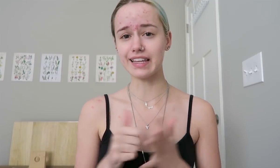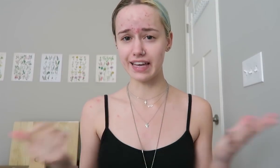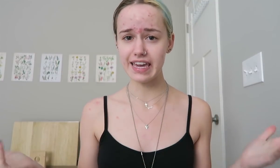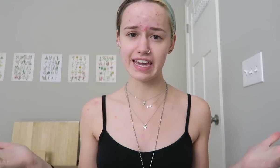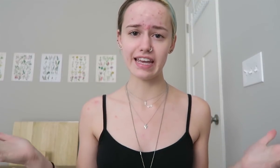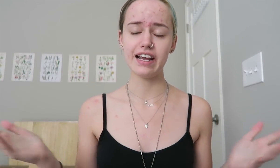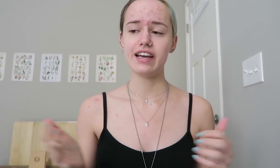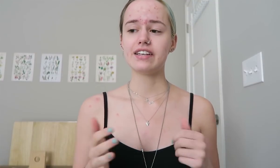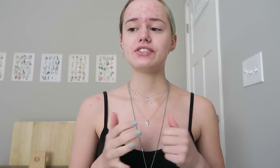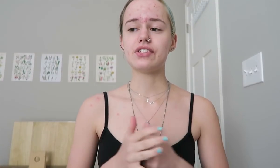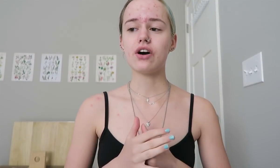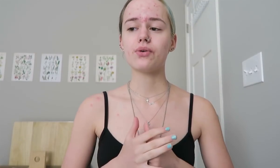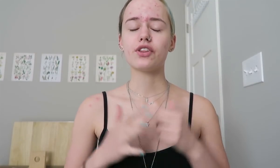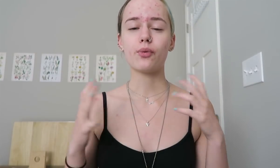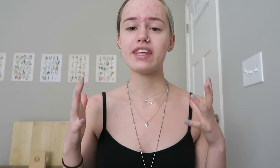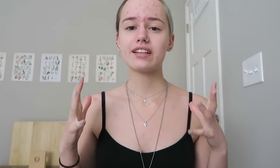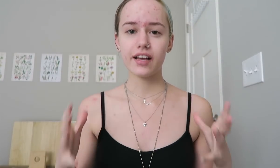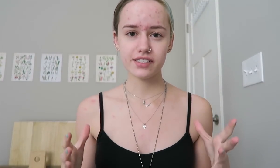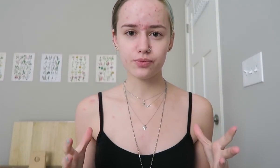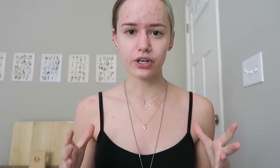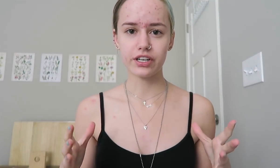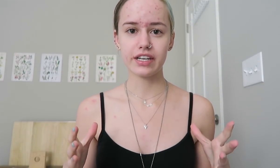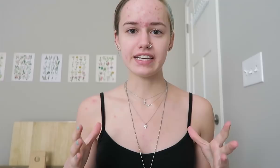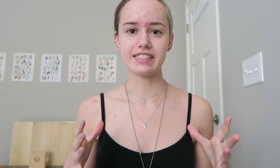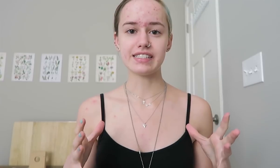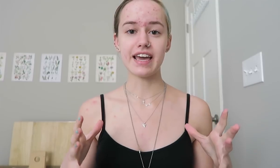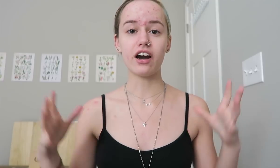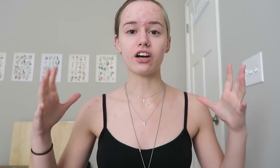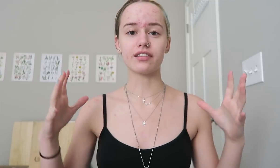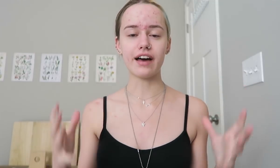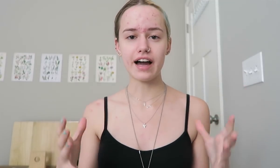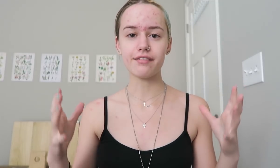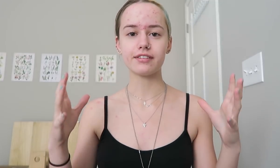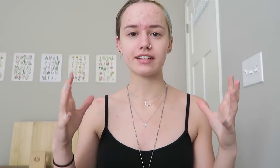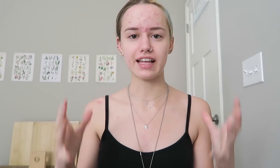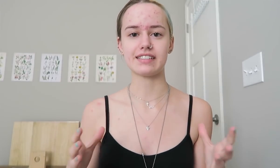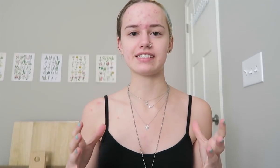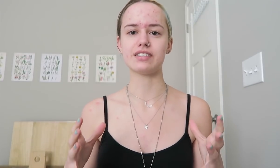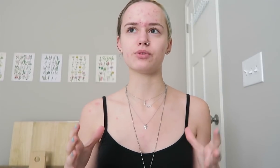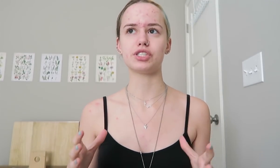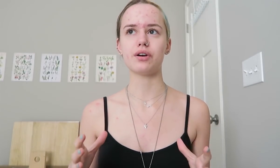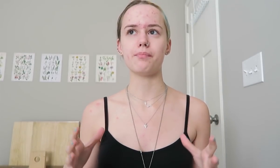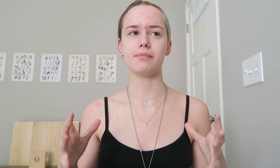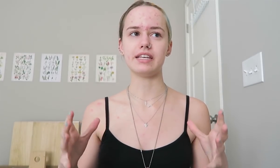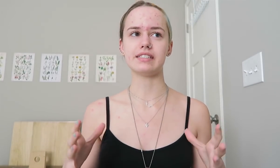I like it, so the way the classes work Is they are live classes, which